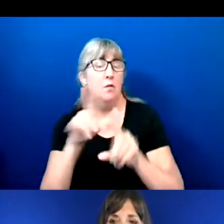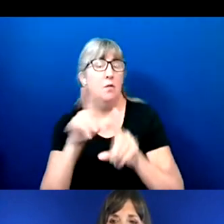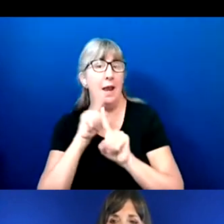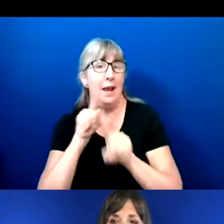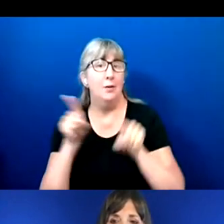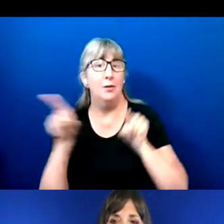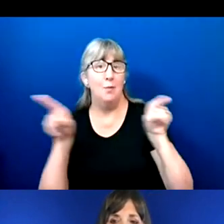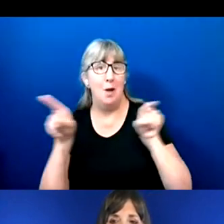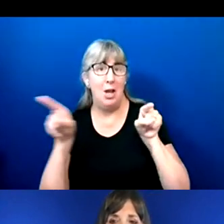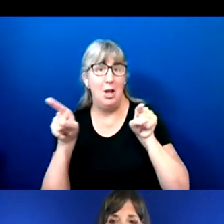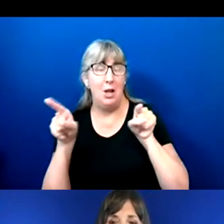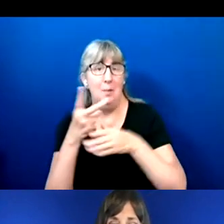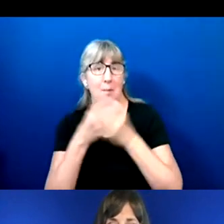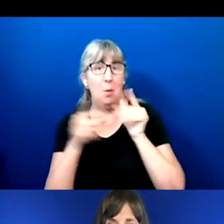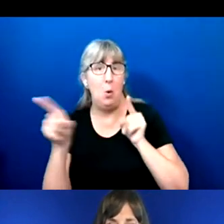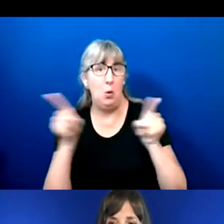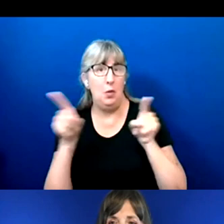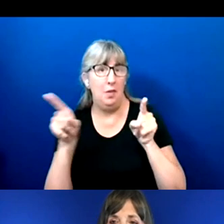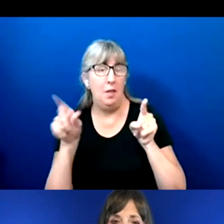are absolutely correct on both parts.